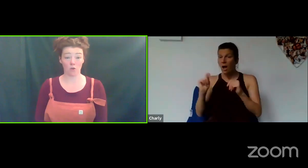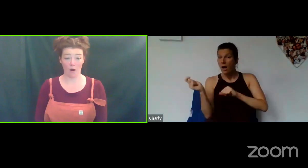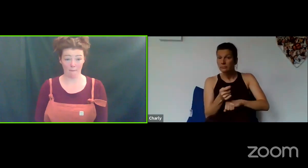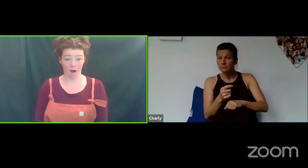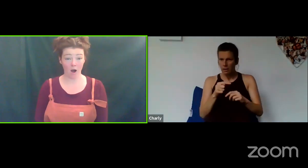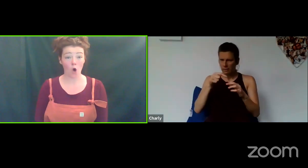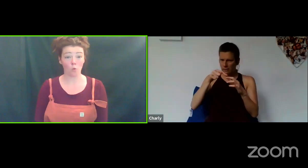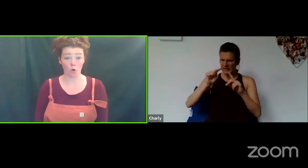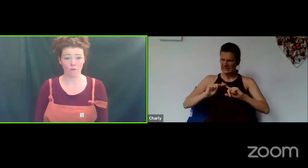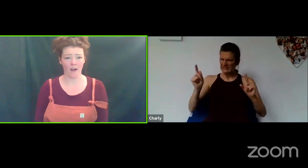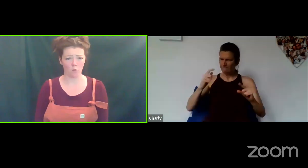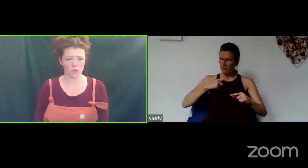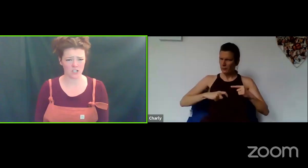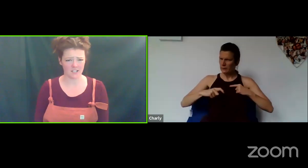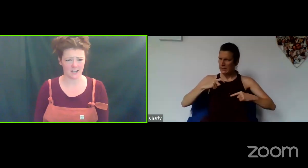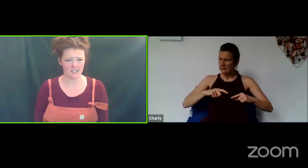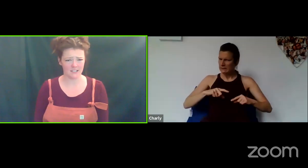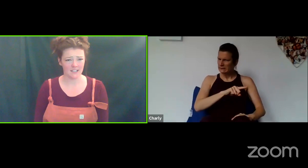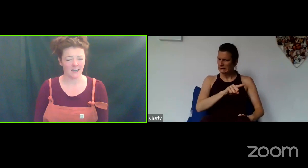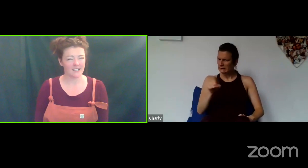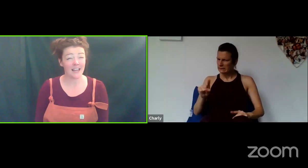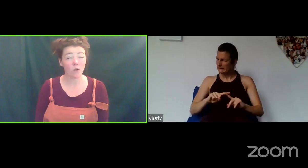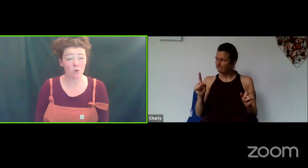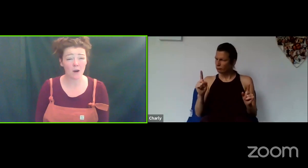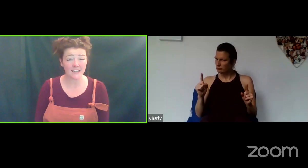Then we had Mum's character, The Grandma, Wolf and The Woodcutter and they all had